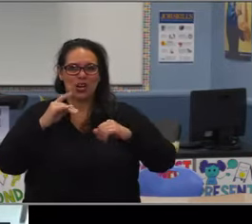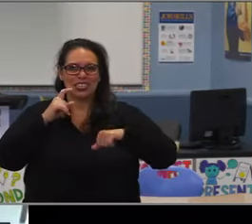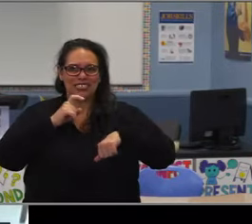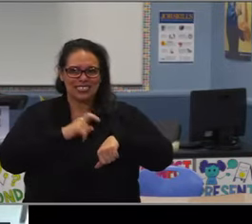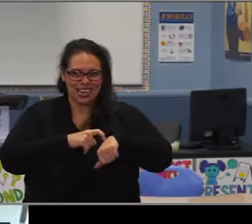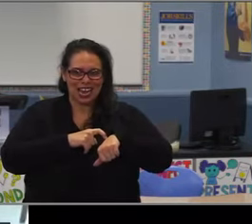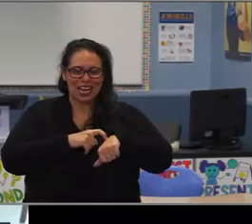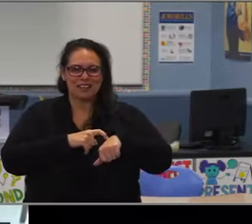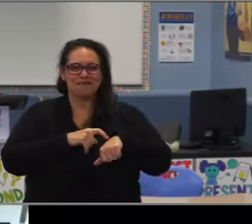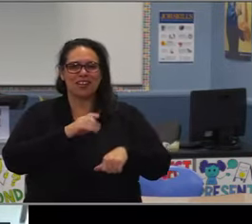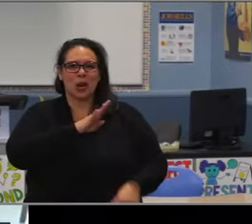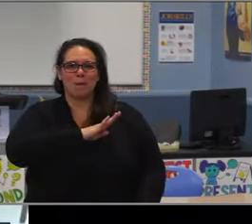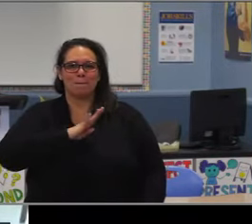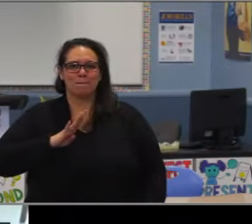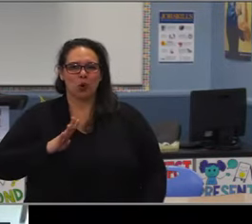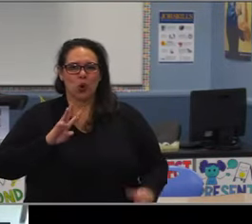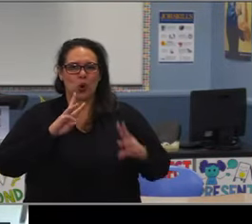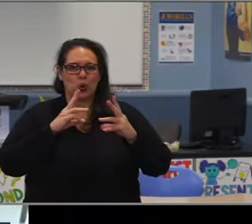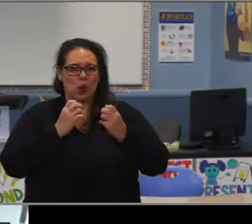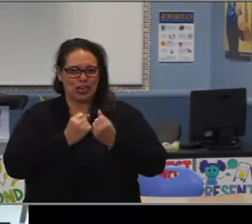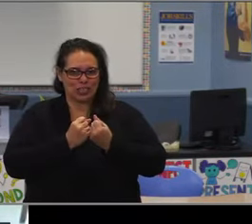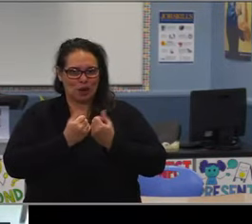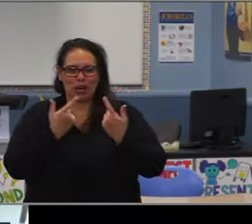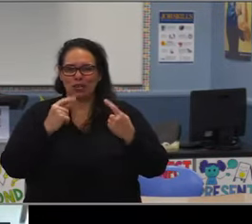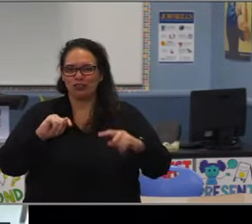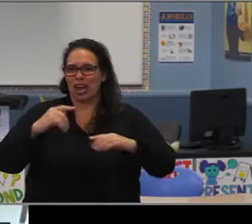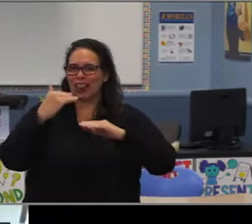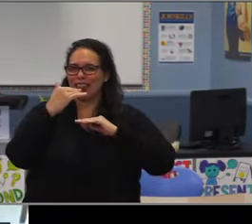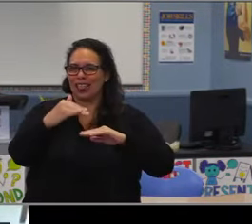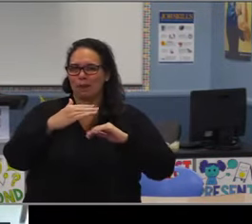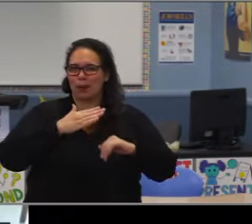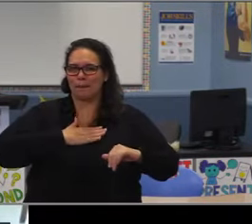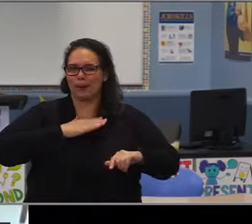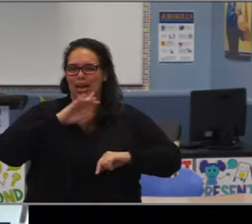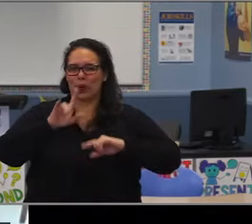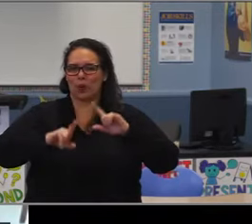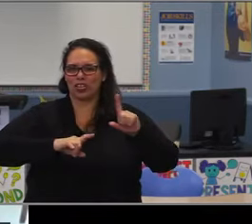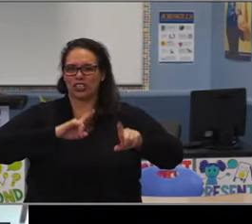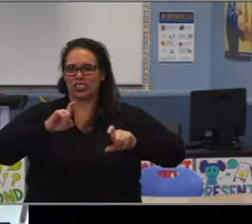gets automatically placed in Math 6 Accelerated if you are gate or excel identified